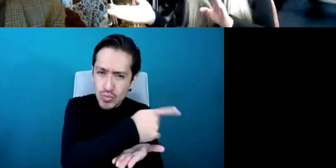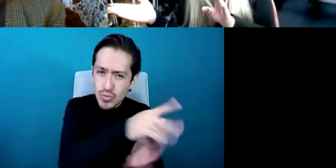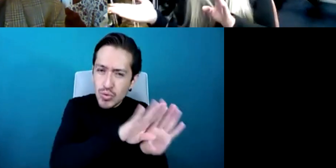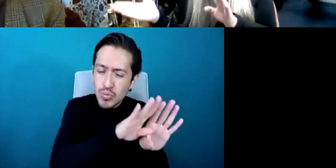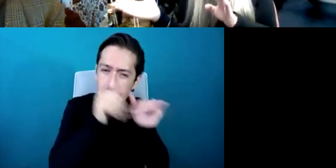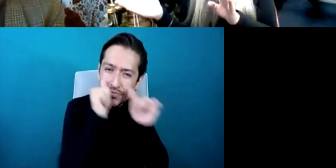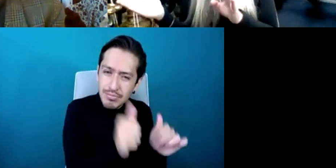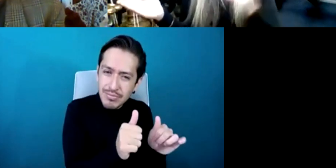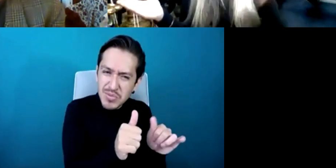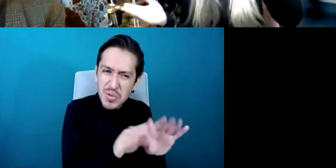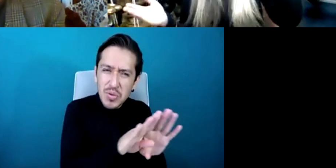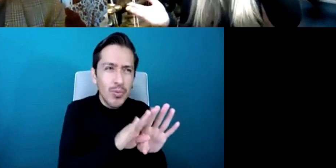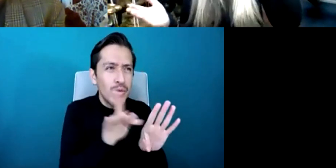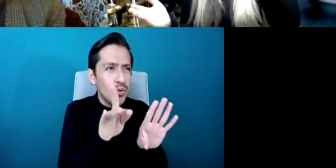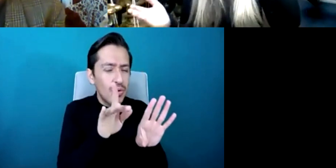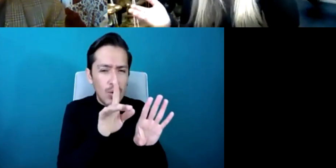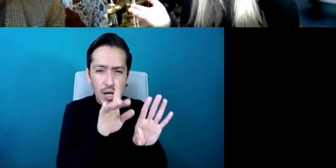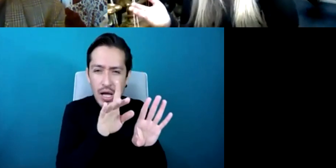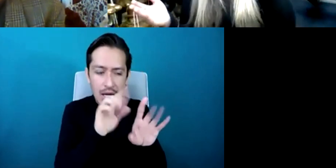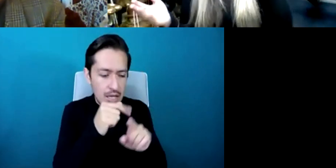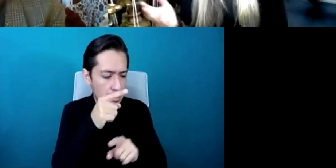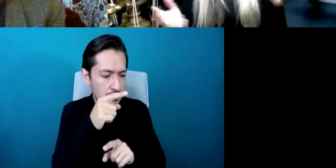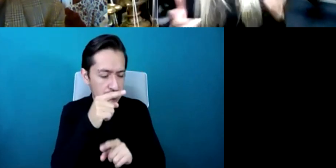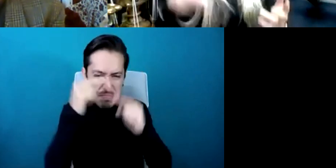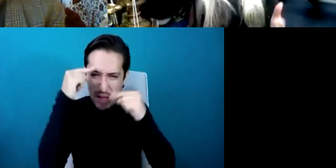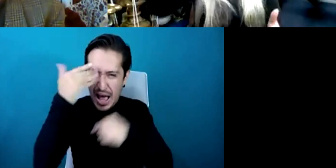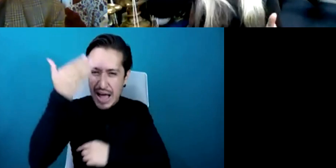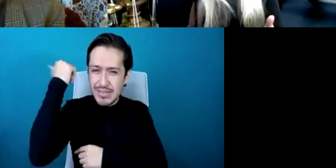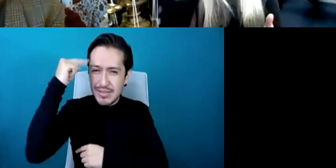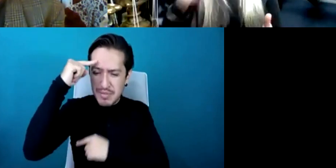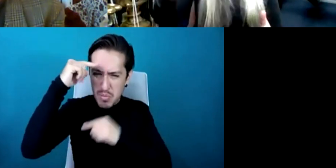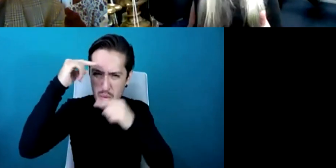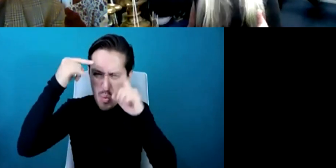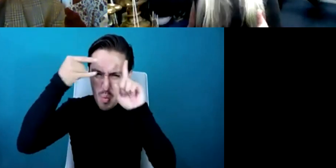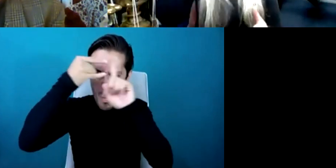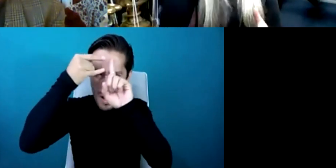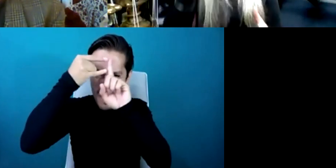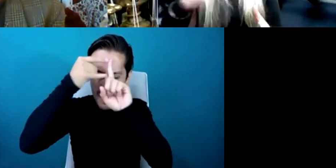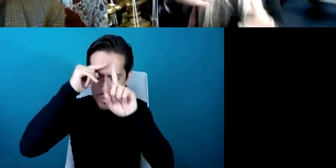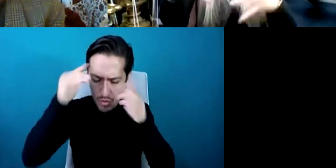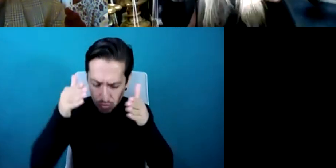was regards to music coming through the ears and just he suddenly struck a timpani a kettle